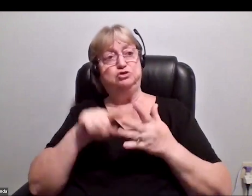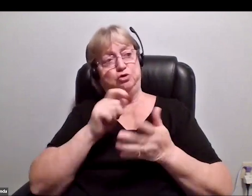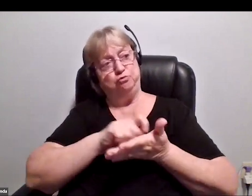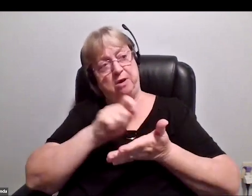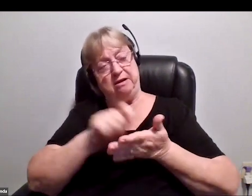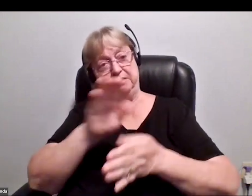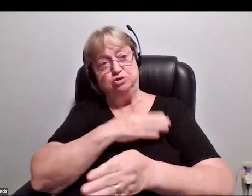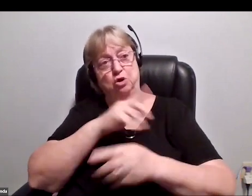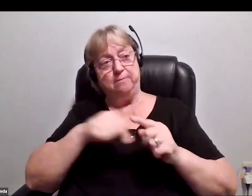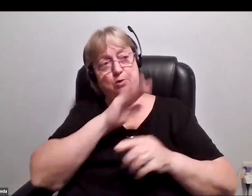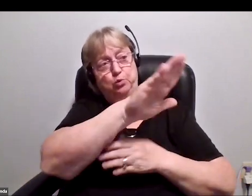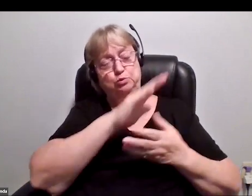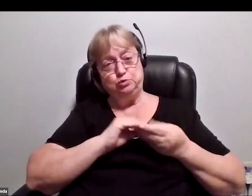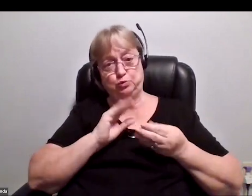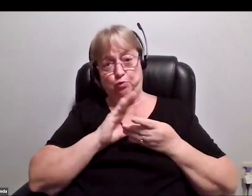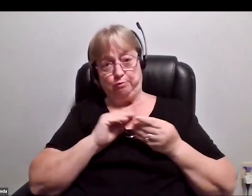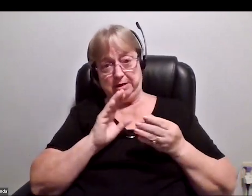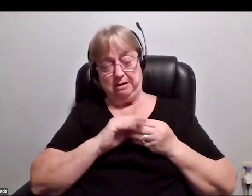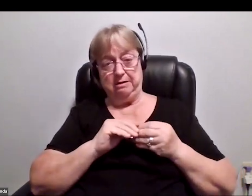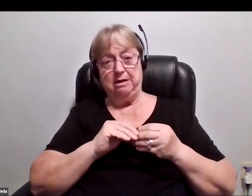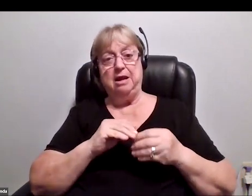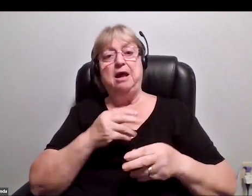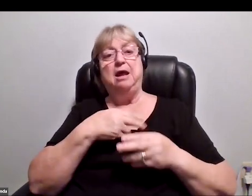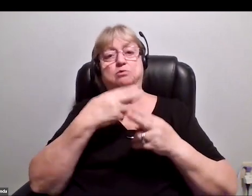about my story, and the song was called Zero Gravity,